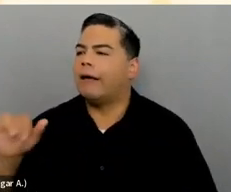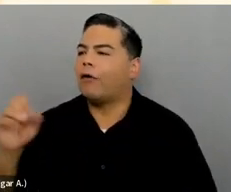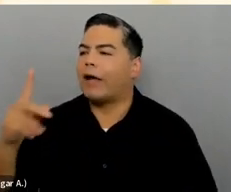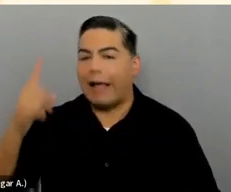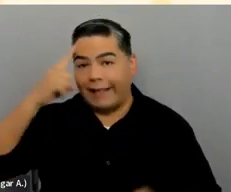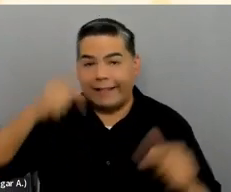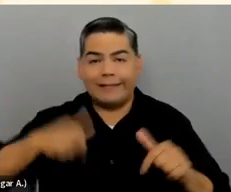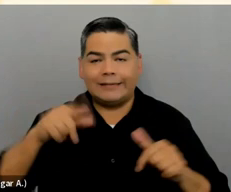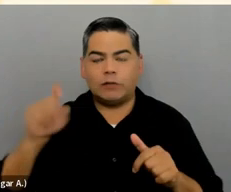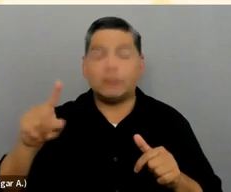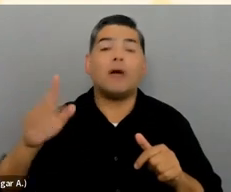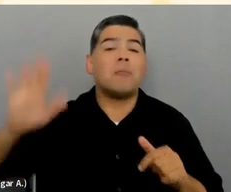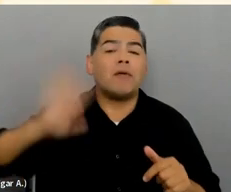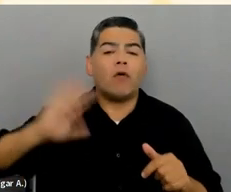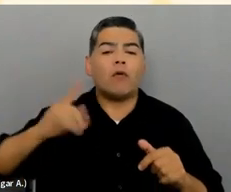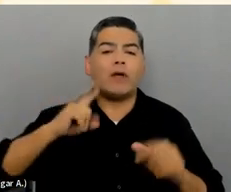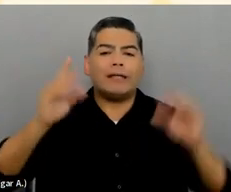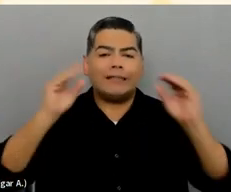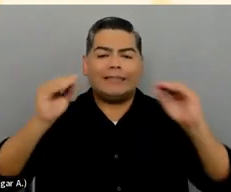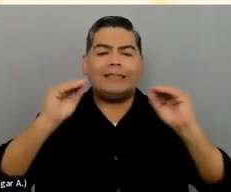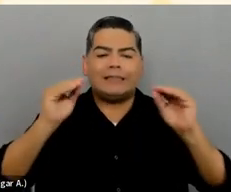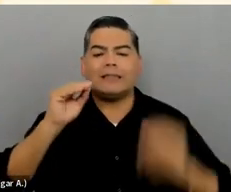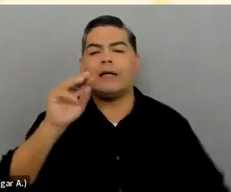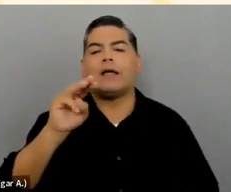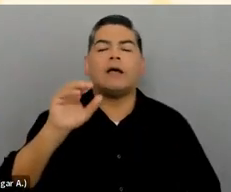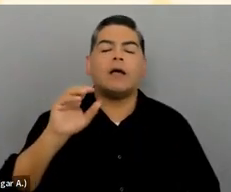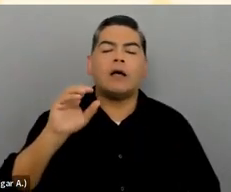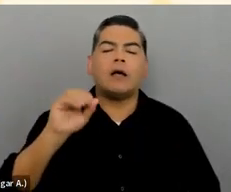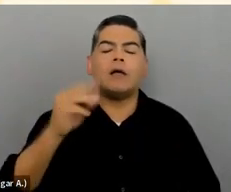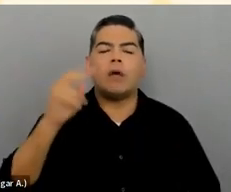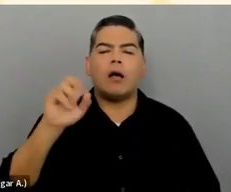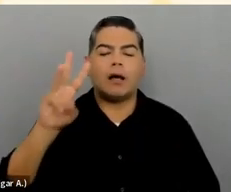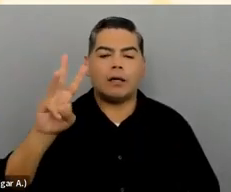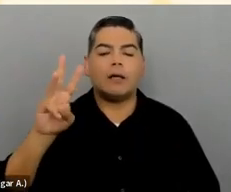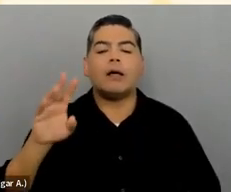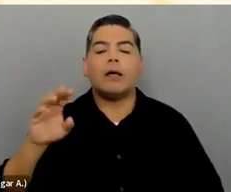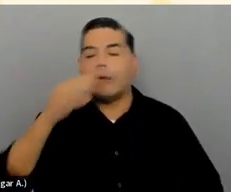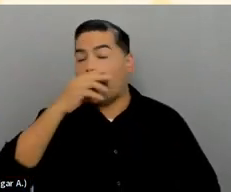When I first started to teach at Mohawk, it was pre-pandemic so we were in class.